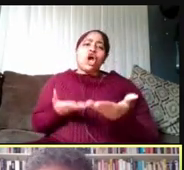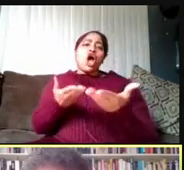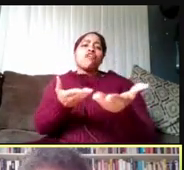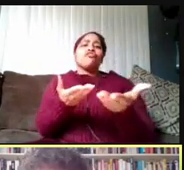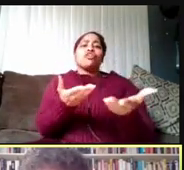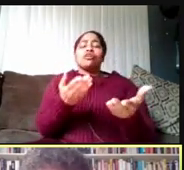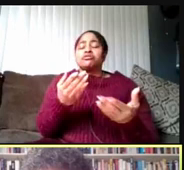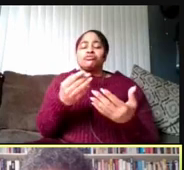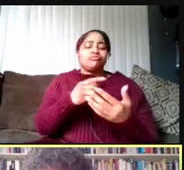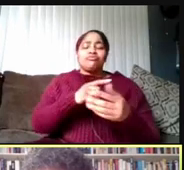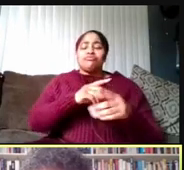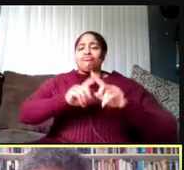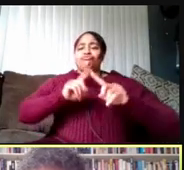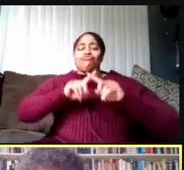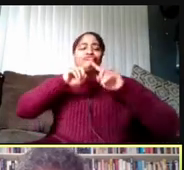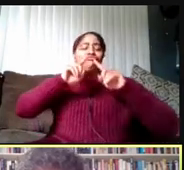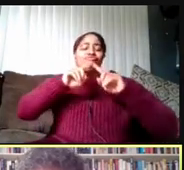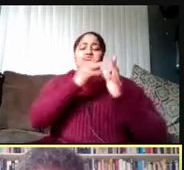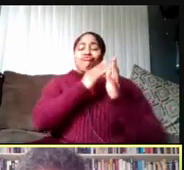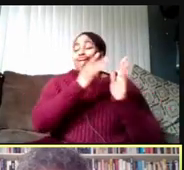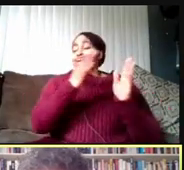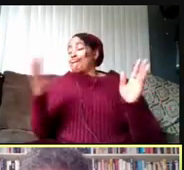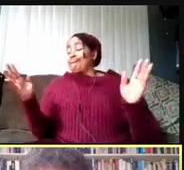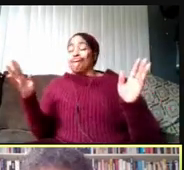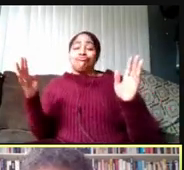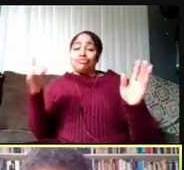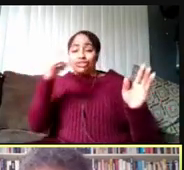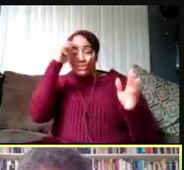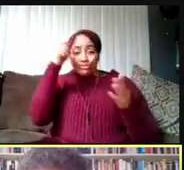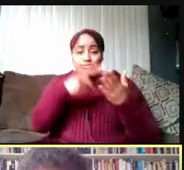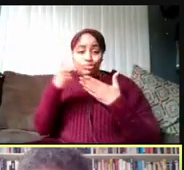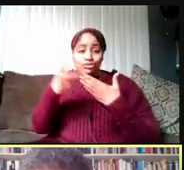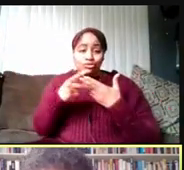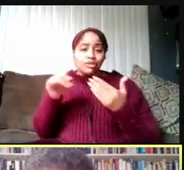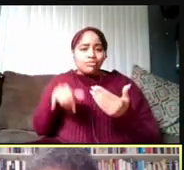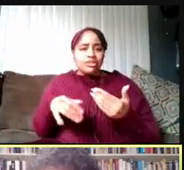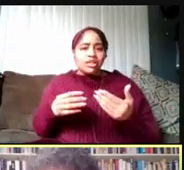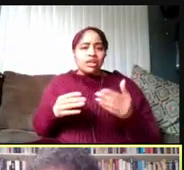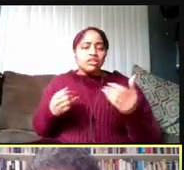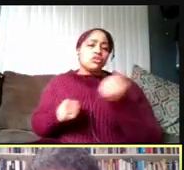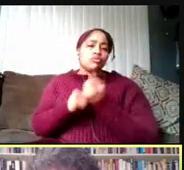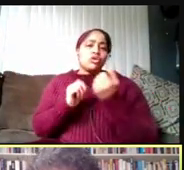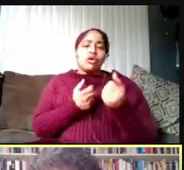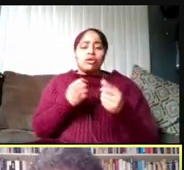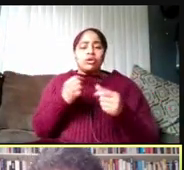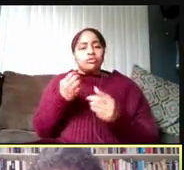of summer programs that support our diversity equity and inclusion goals by helping to prepare students